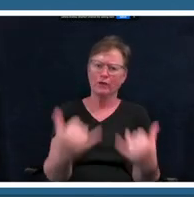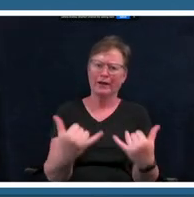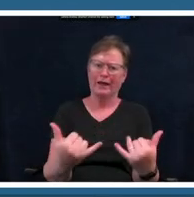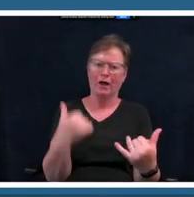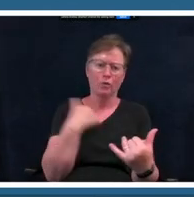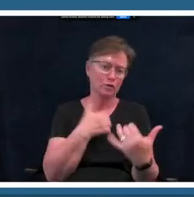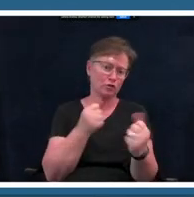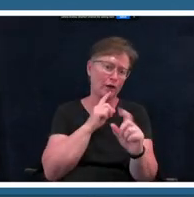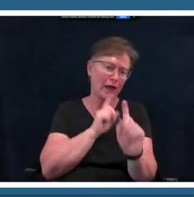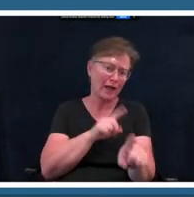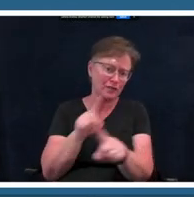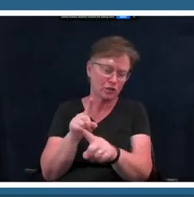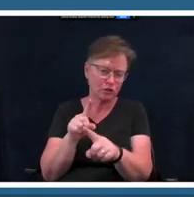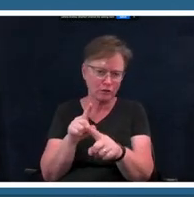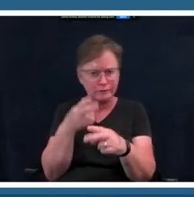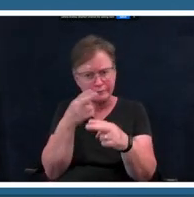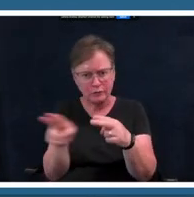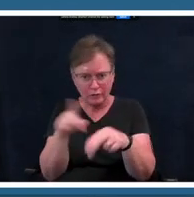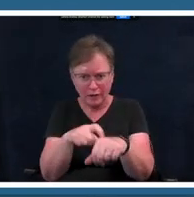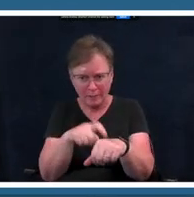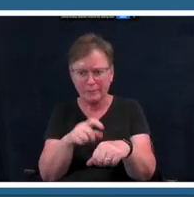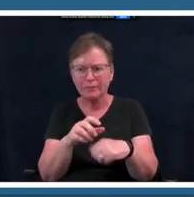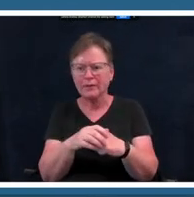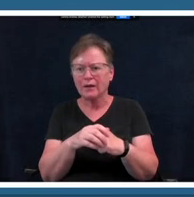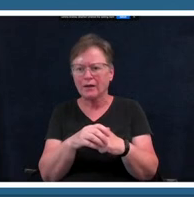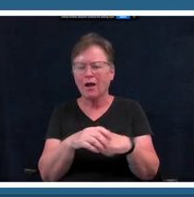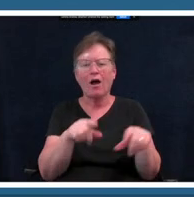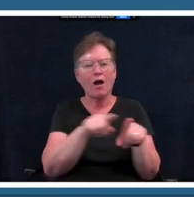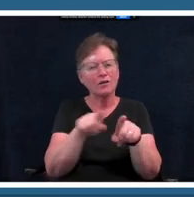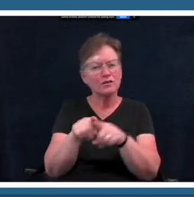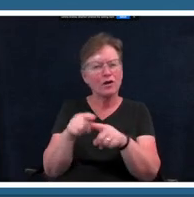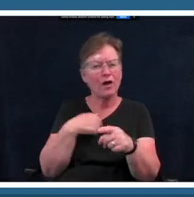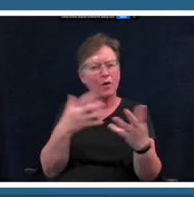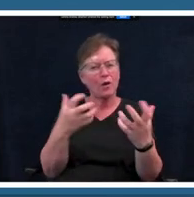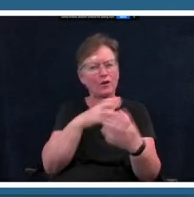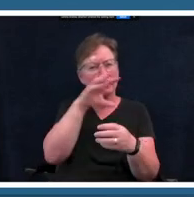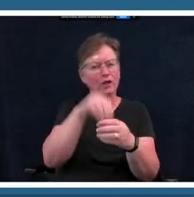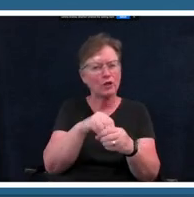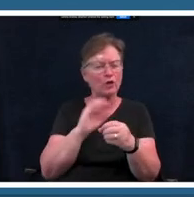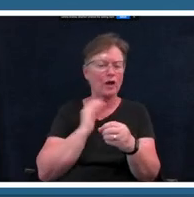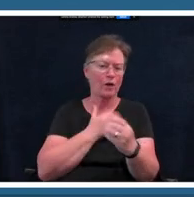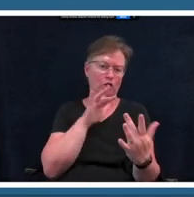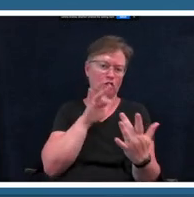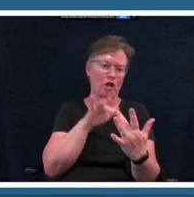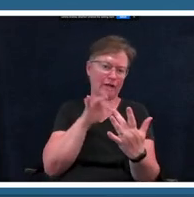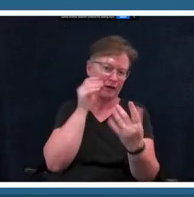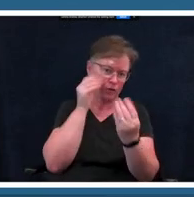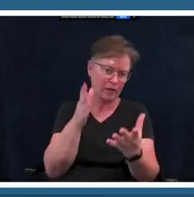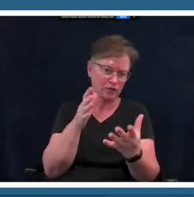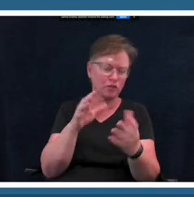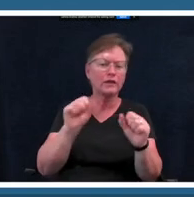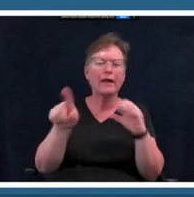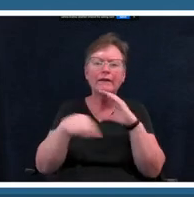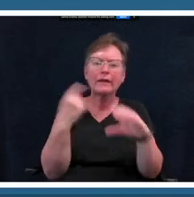time as we have but i also wanted to include our contact information you're welcome to email us